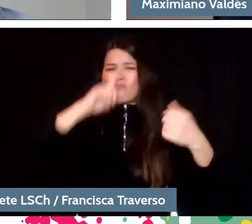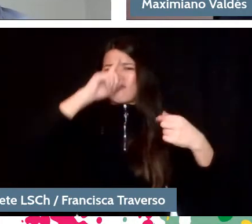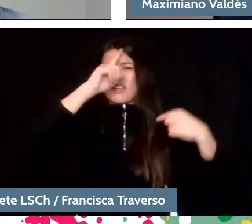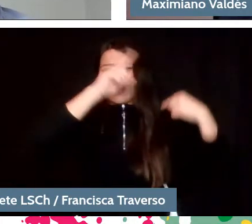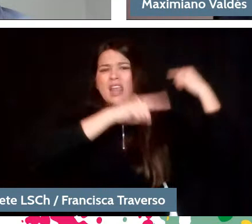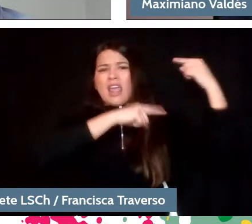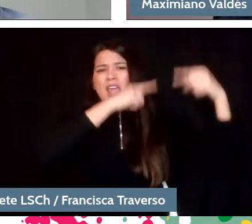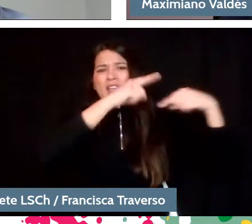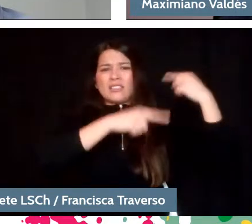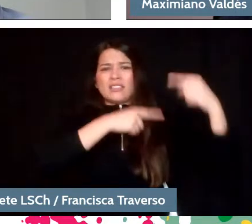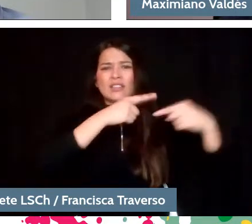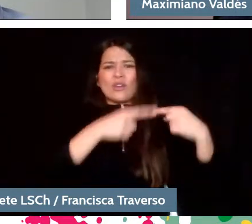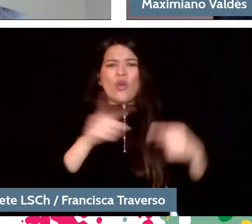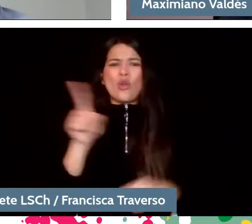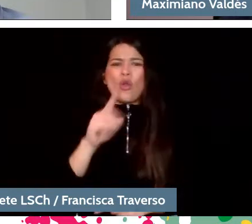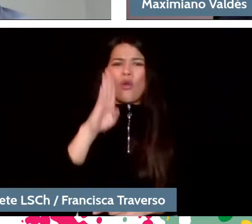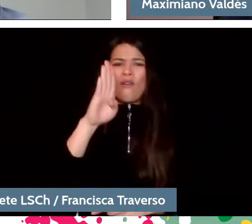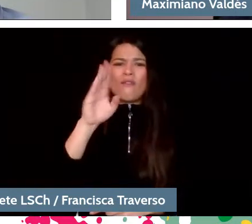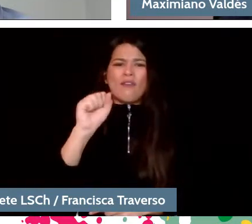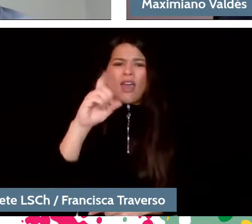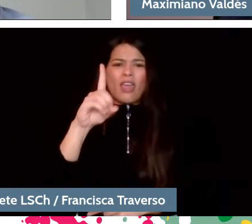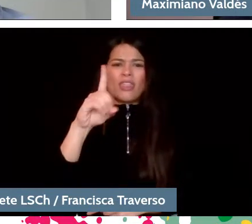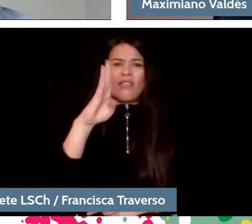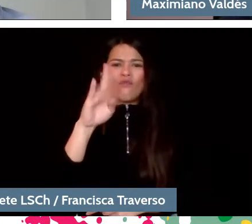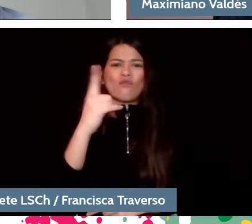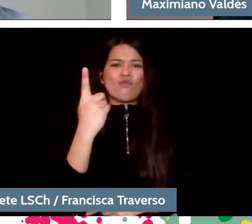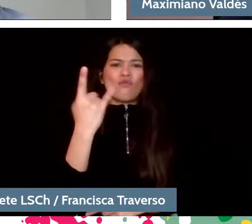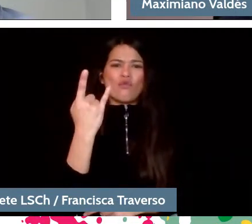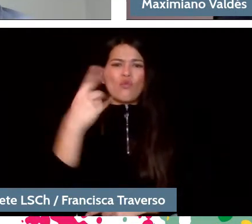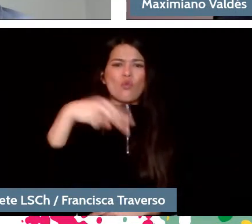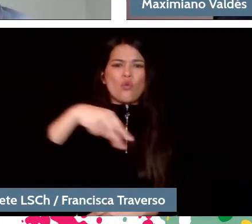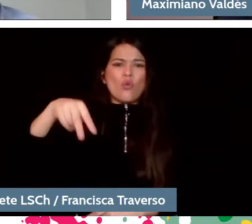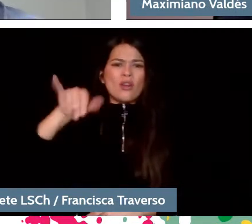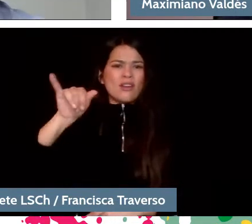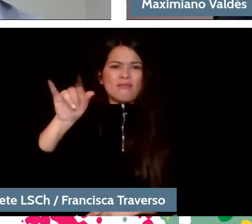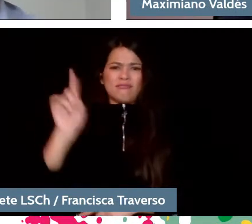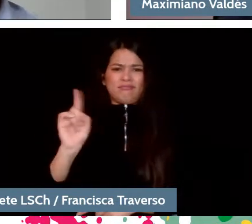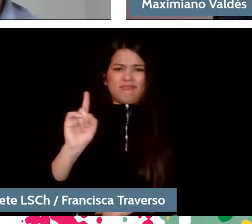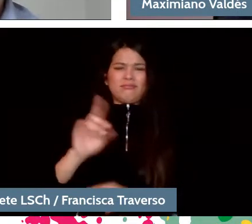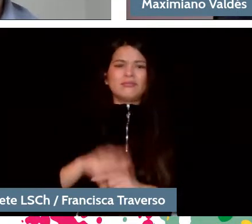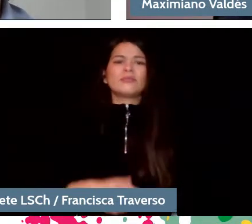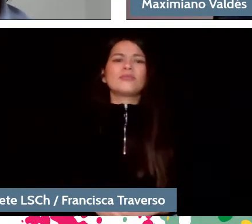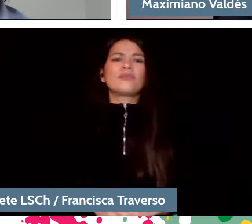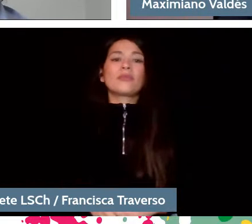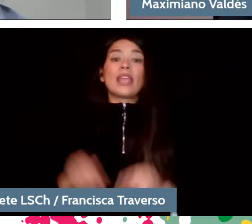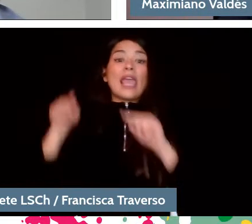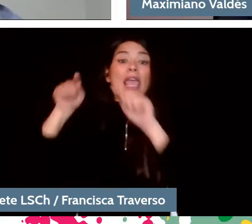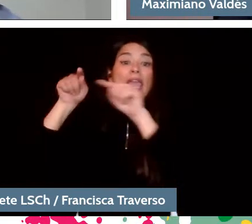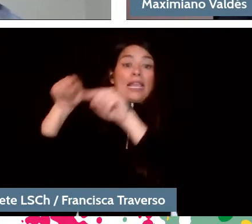but I do say the most classic works. This is a characteristic of that land and, as I believe that music